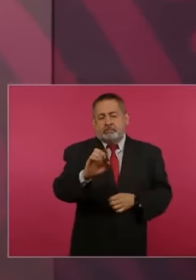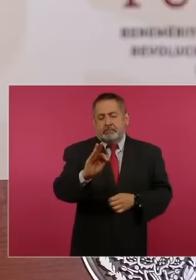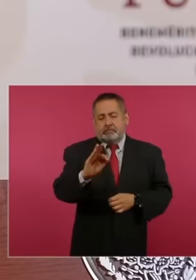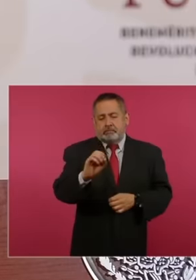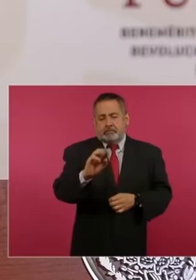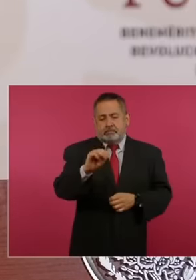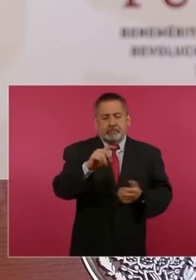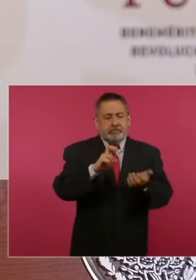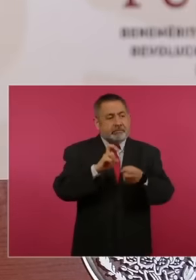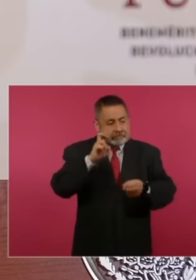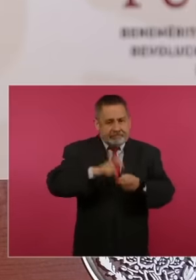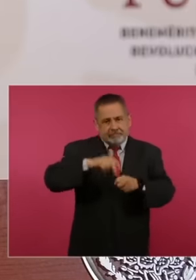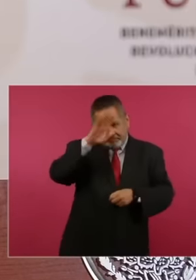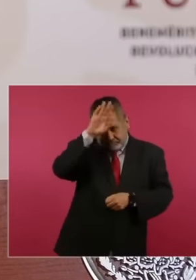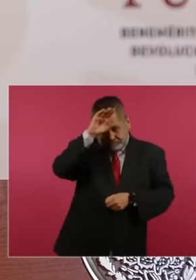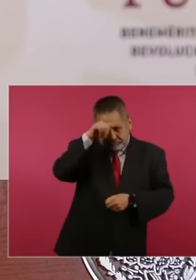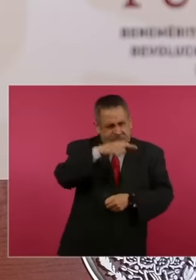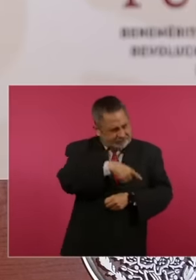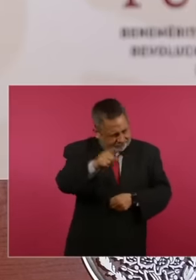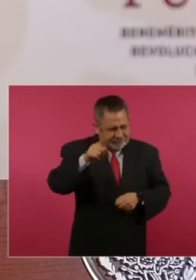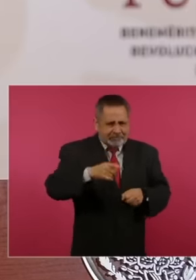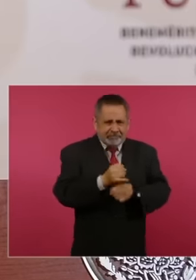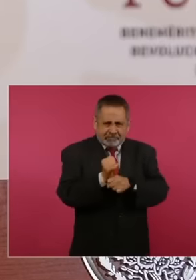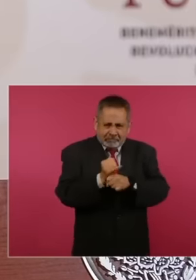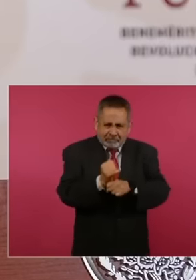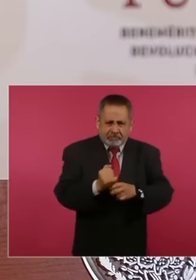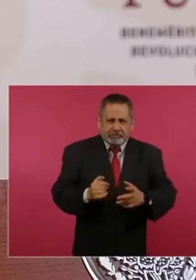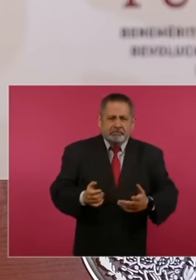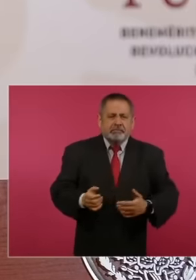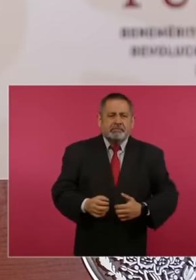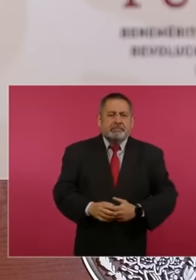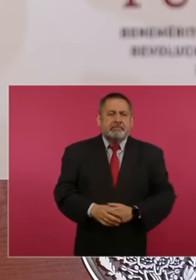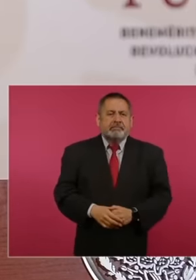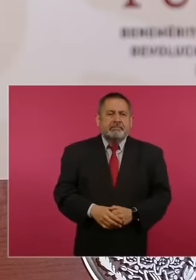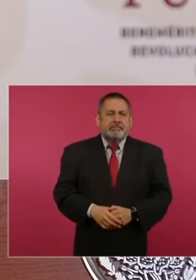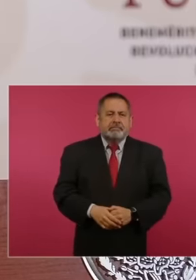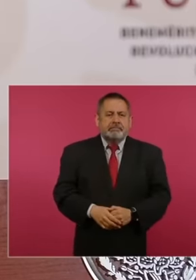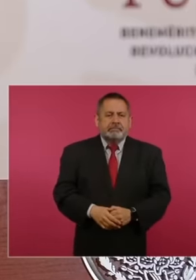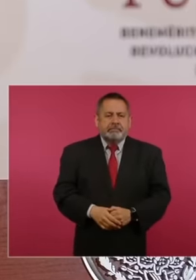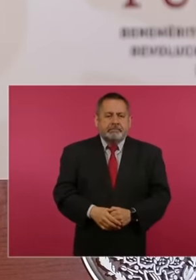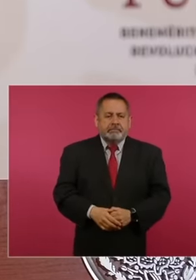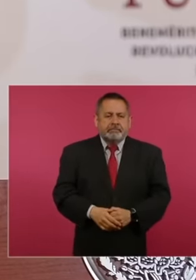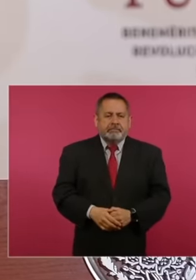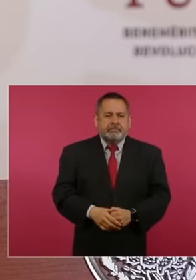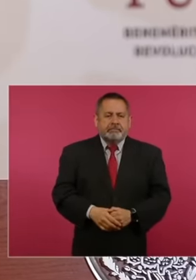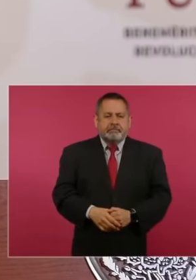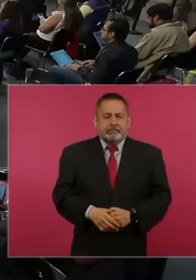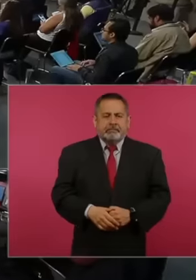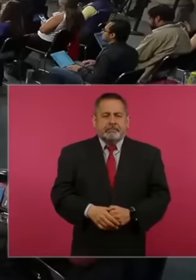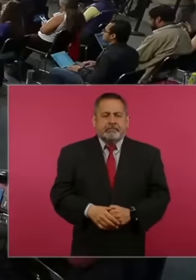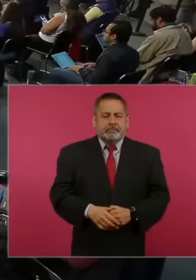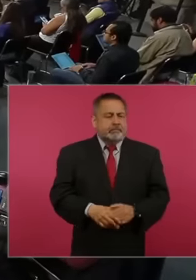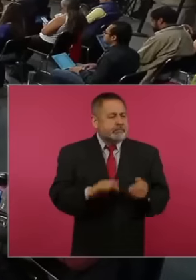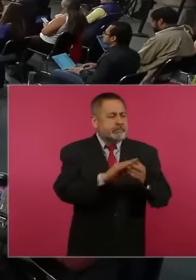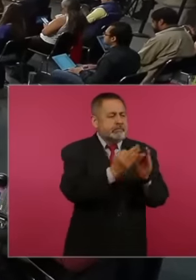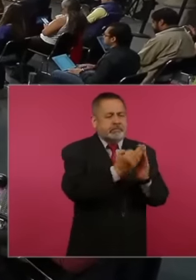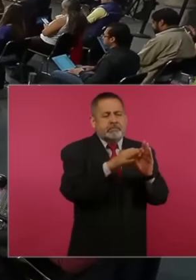Monterrey is the Burgos Basin It is not very